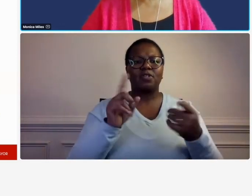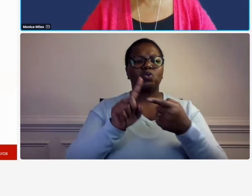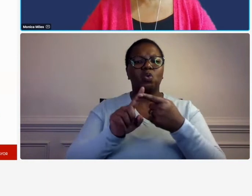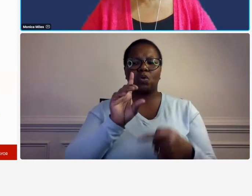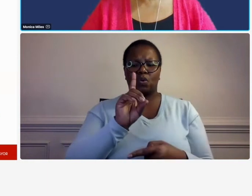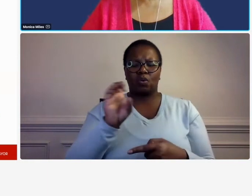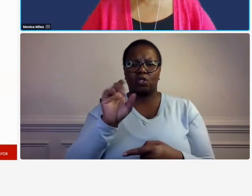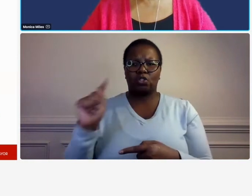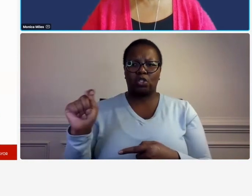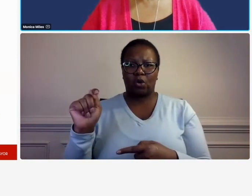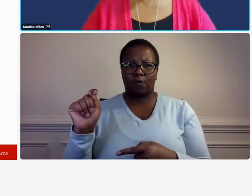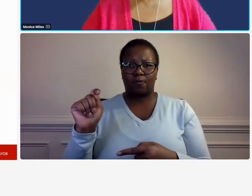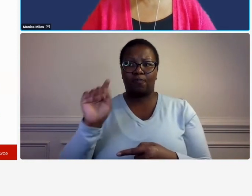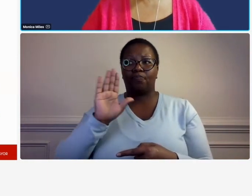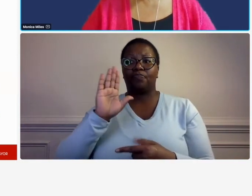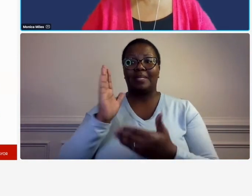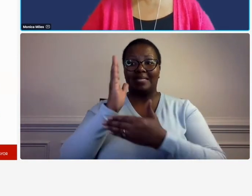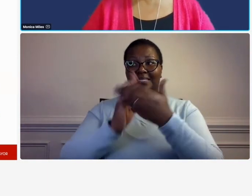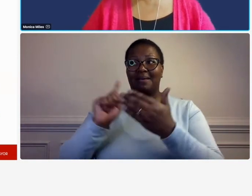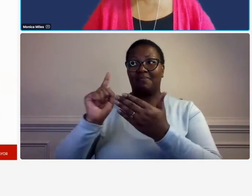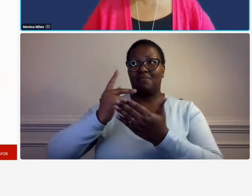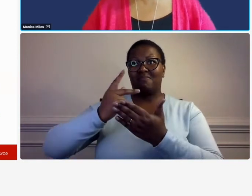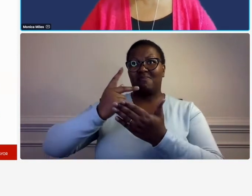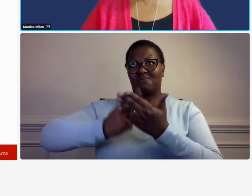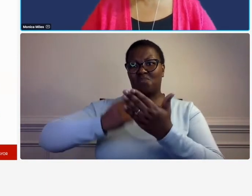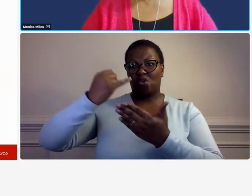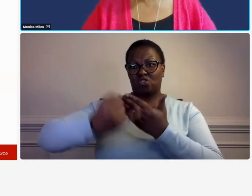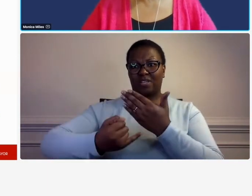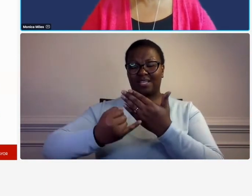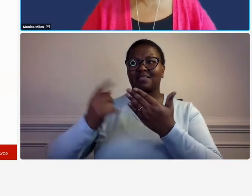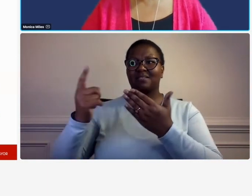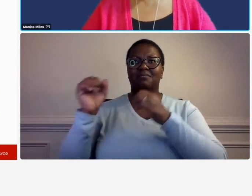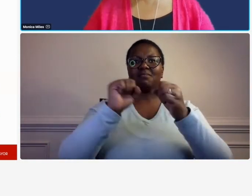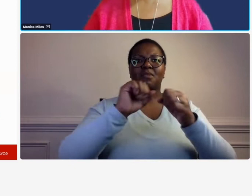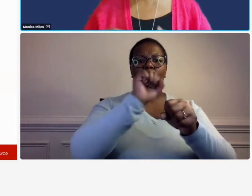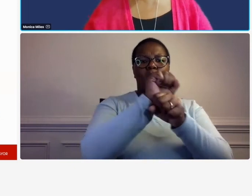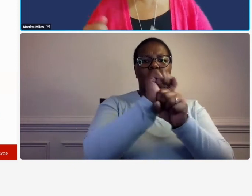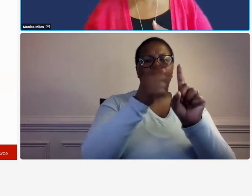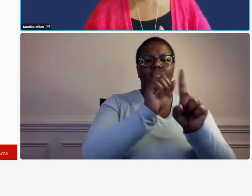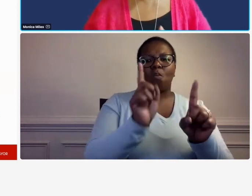your projects your engineers are located at the ddot offices and for other of these jobs that